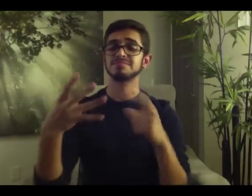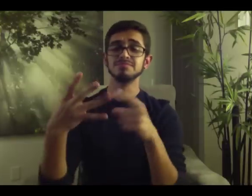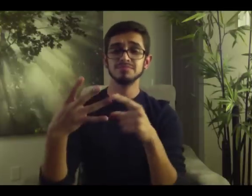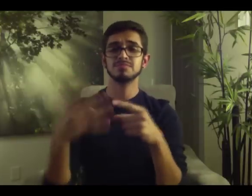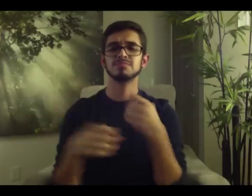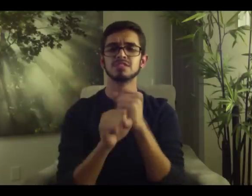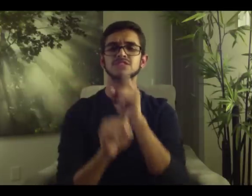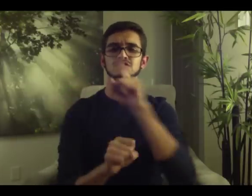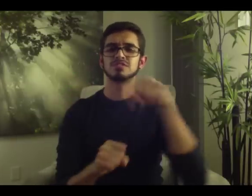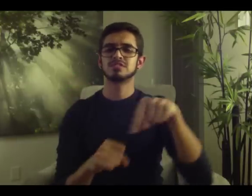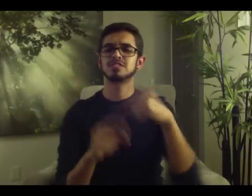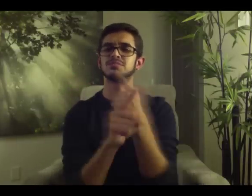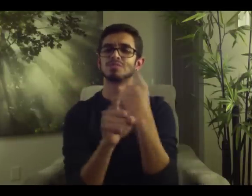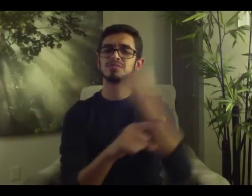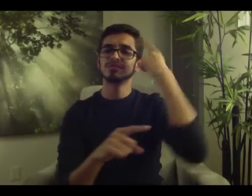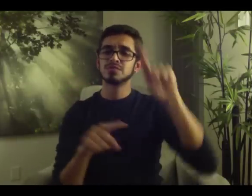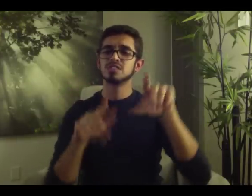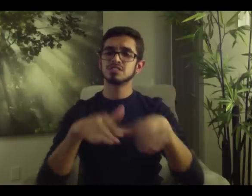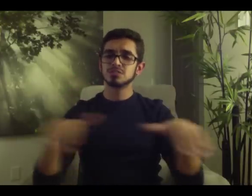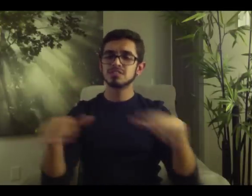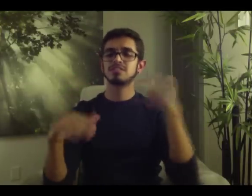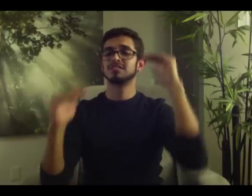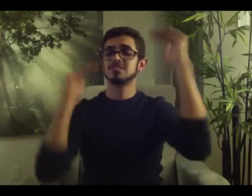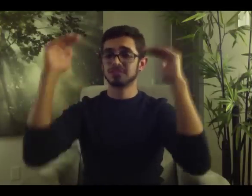3.) the artwork needs to be children-friendly, and